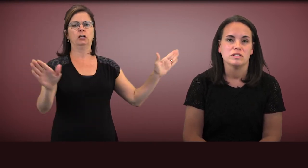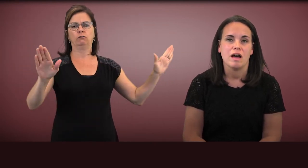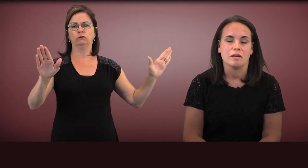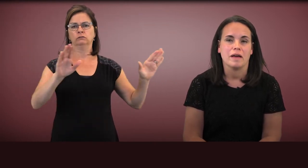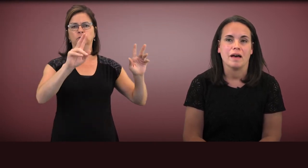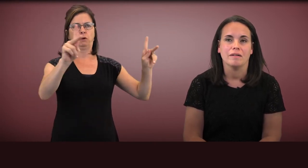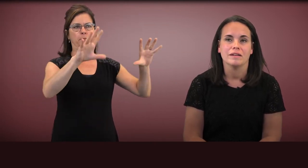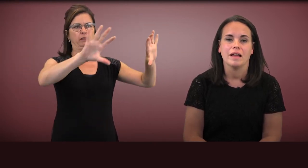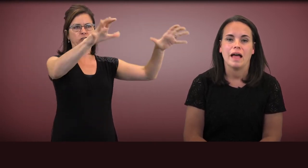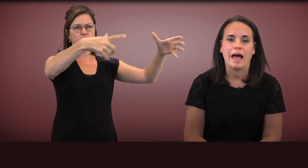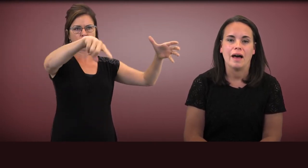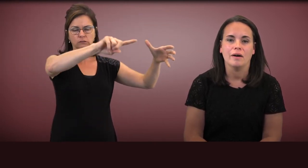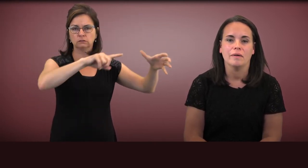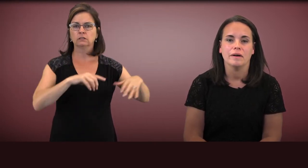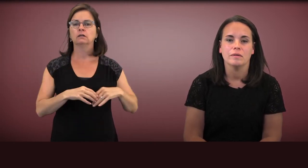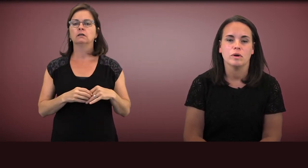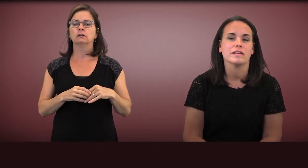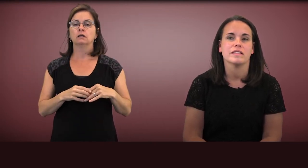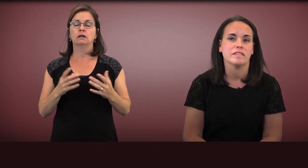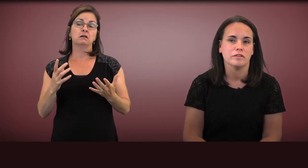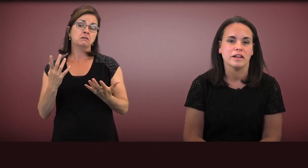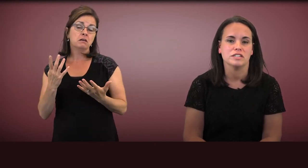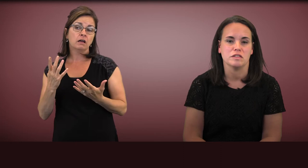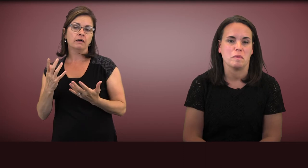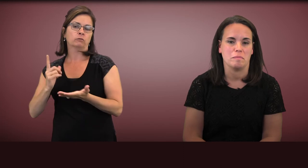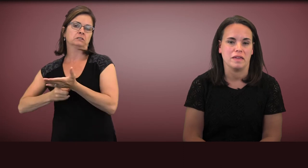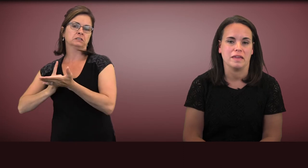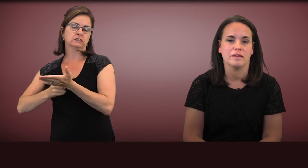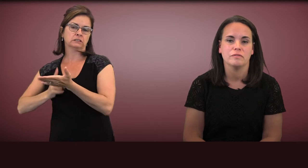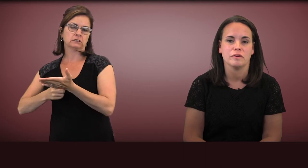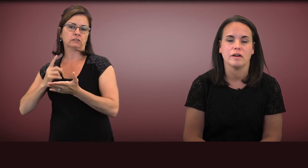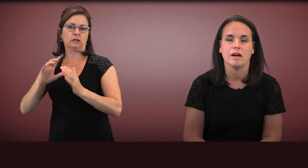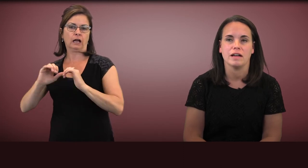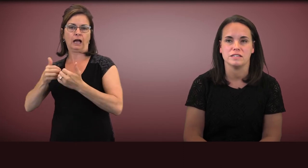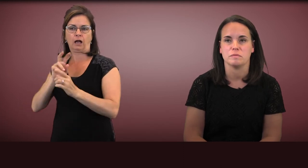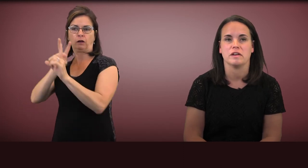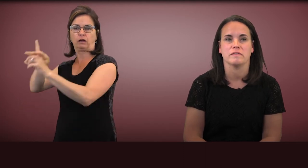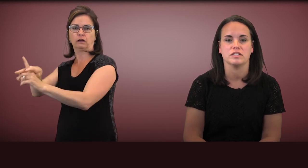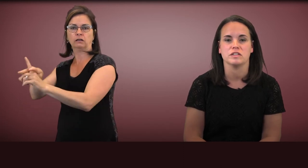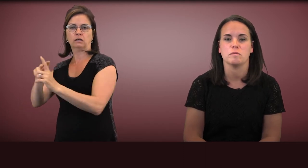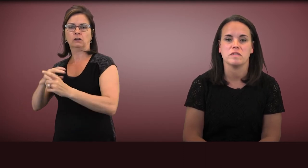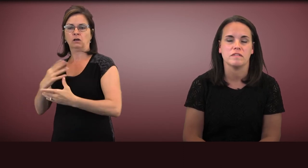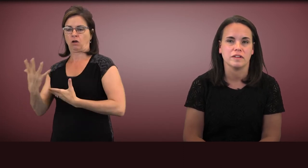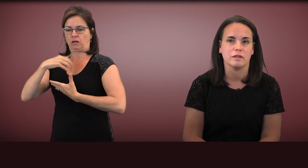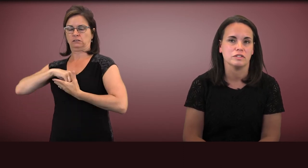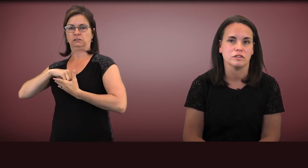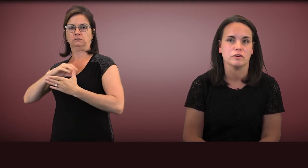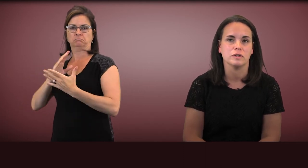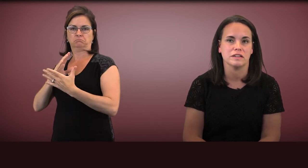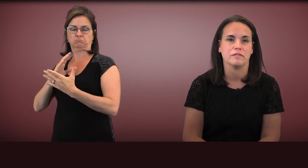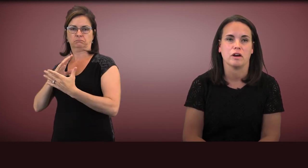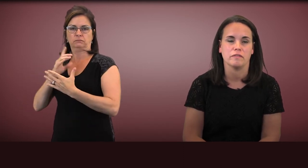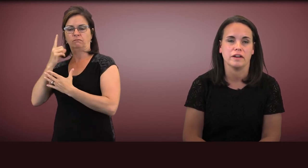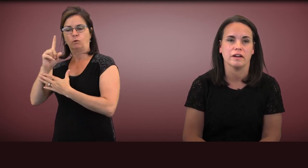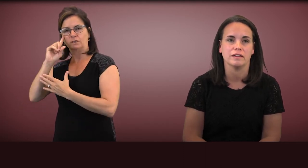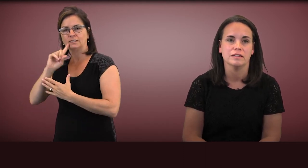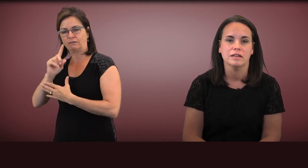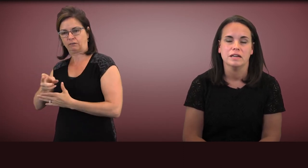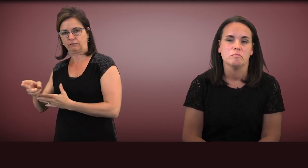and we'll talk about what considerations might be for autism intervention specifically with children, who are deaf and hard of hearing.